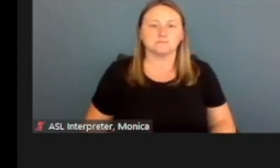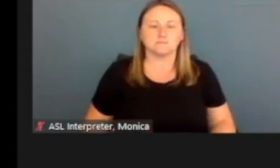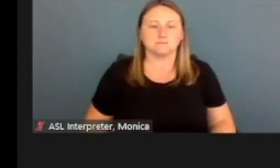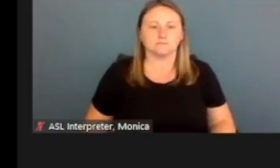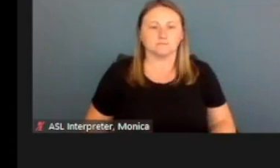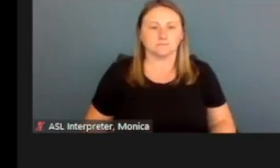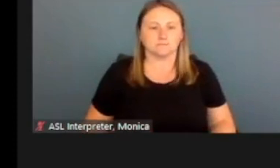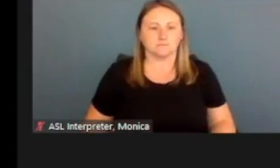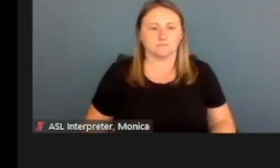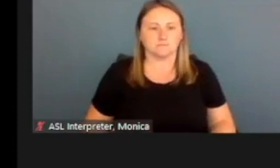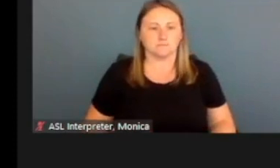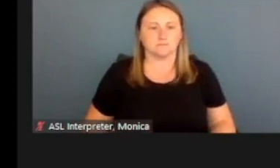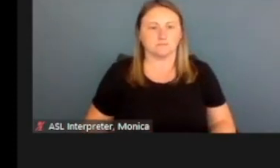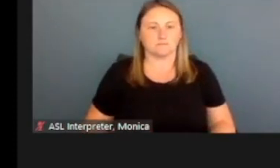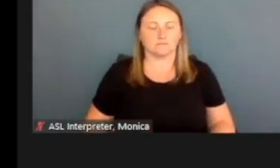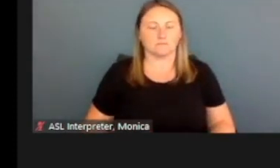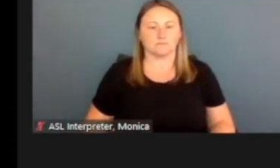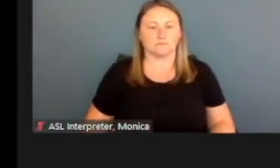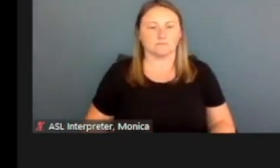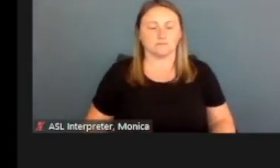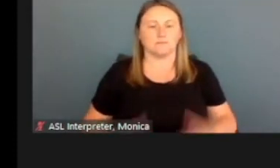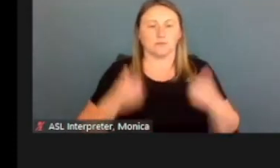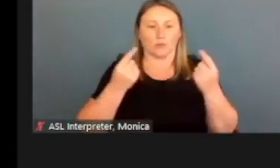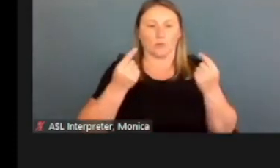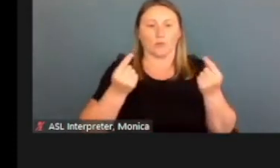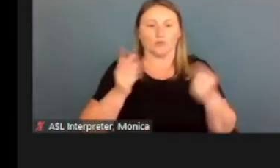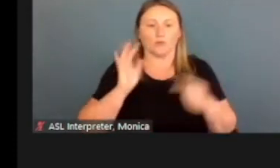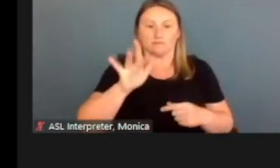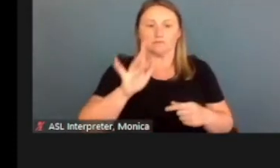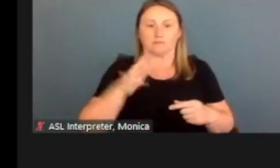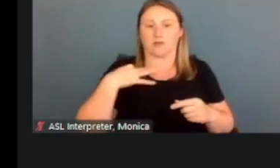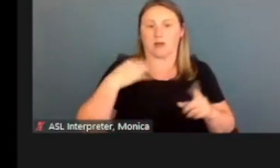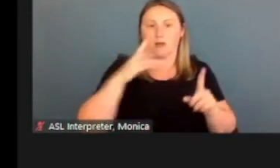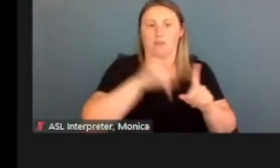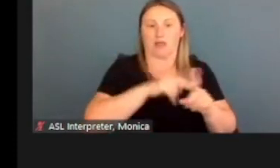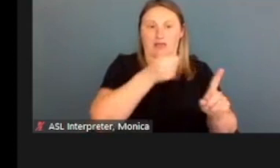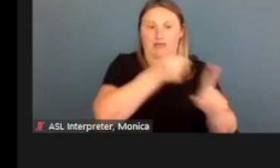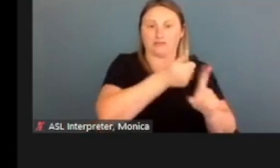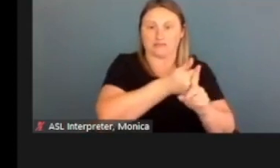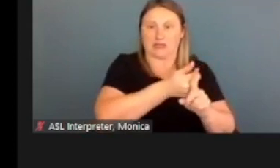So again, you're gonna select the, they're applying for themselves or that you are gonna assist them